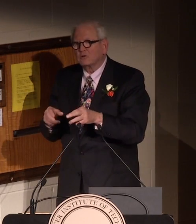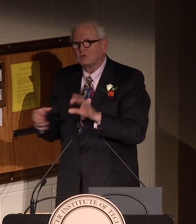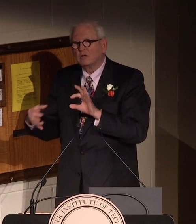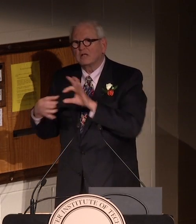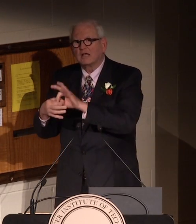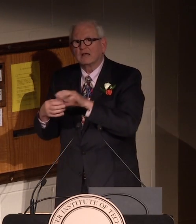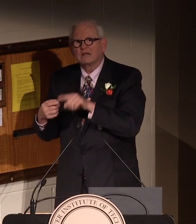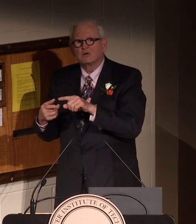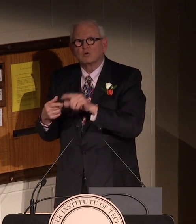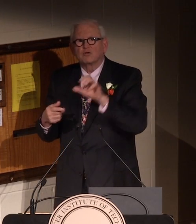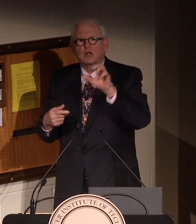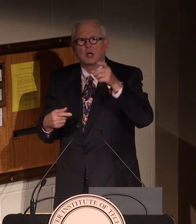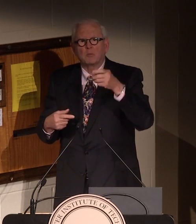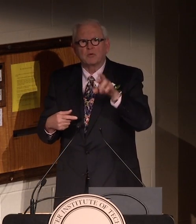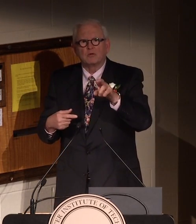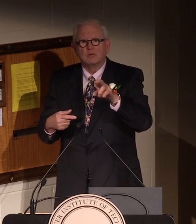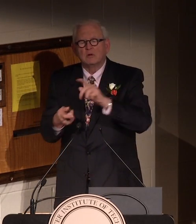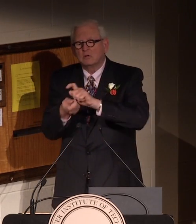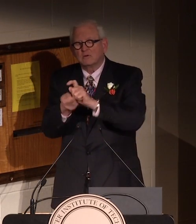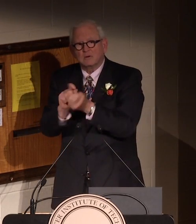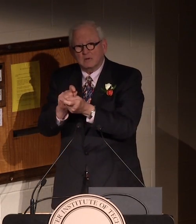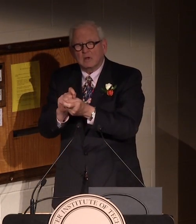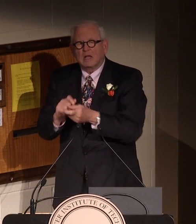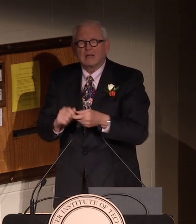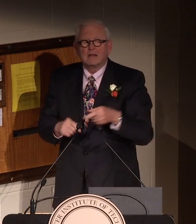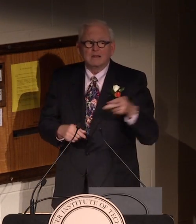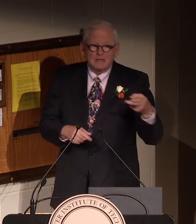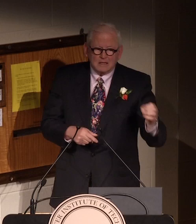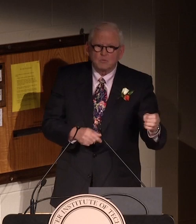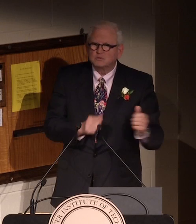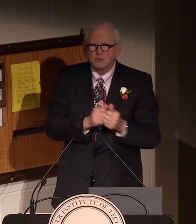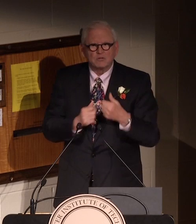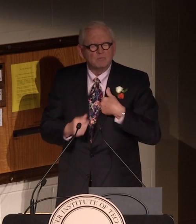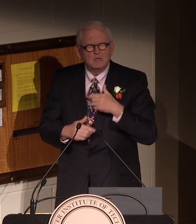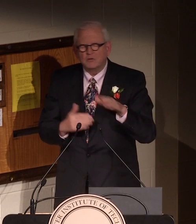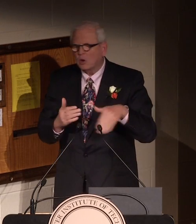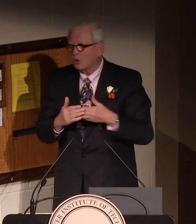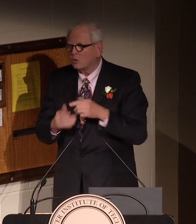and then we were ready to make the connection to the coupler.